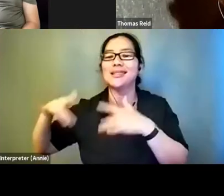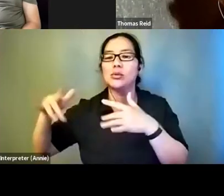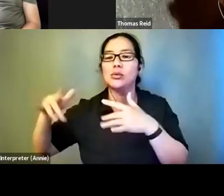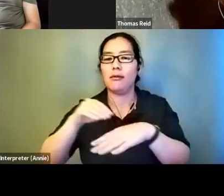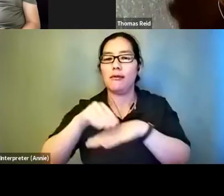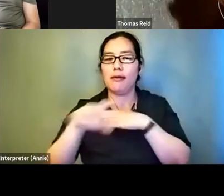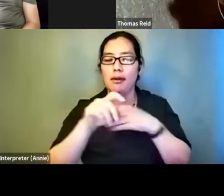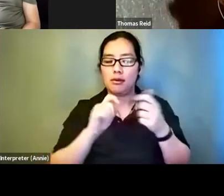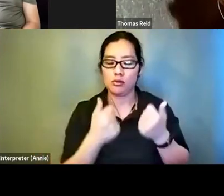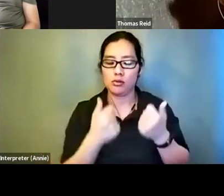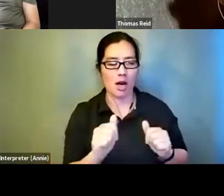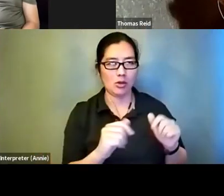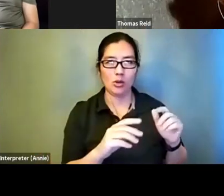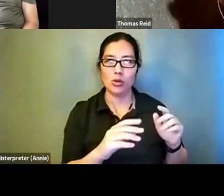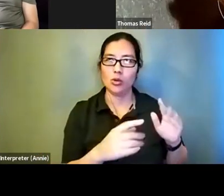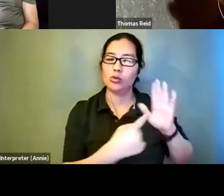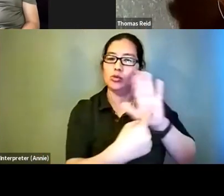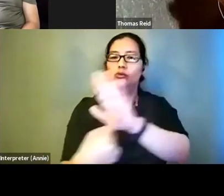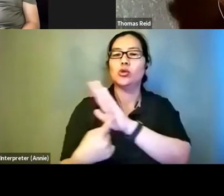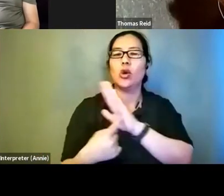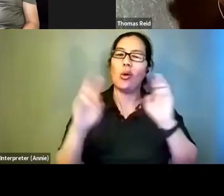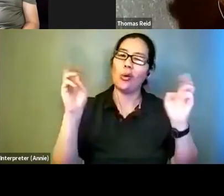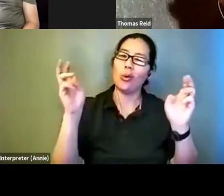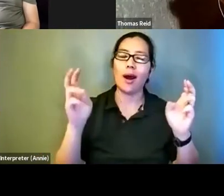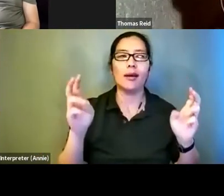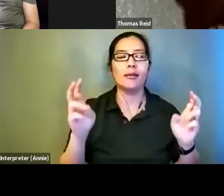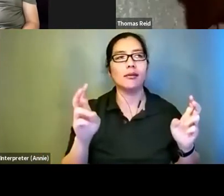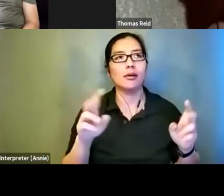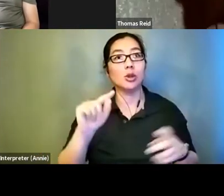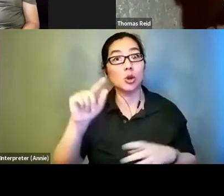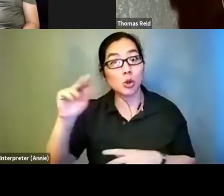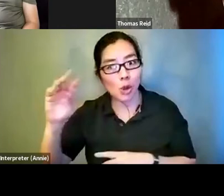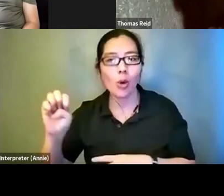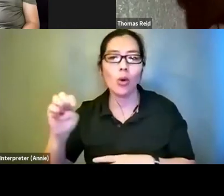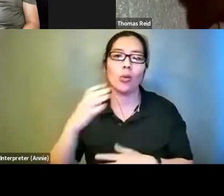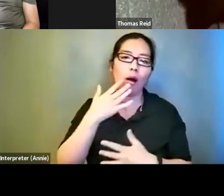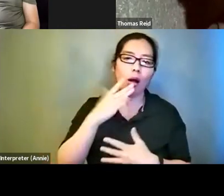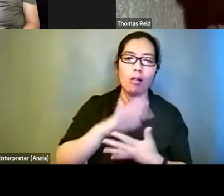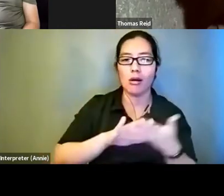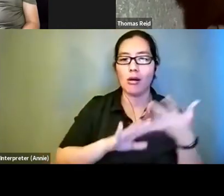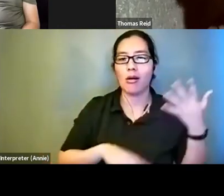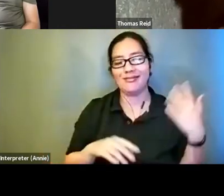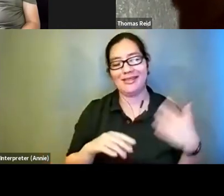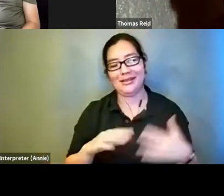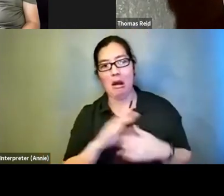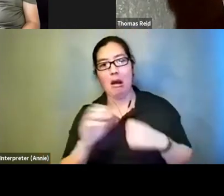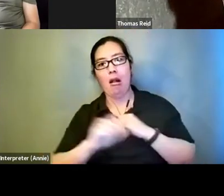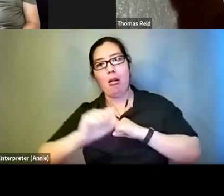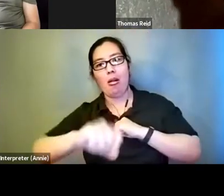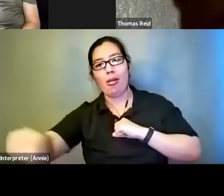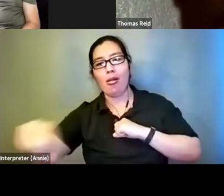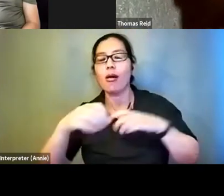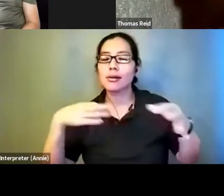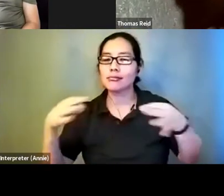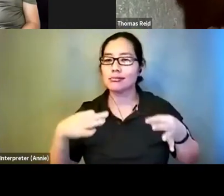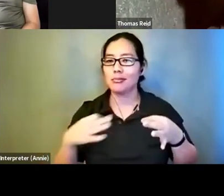images being portrayed. That's my really long inefficient explanation of where I came from and what I like